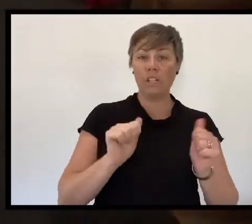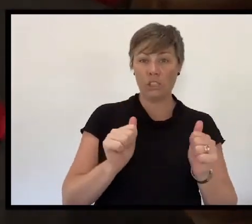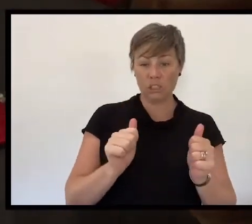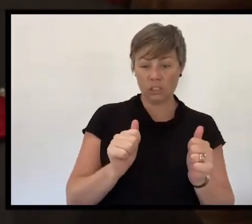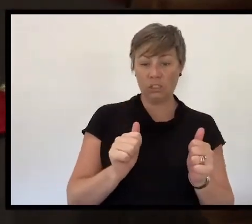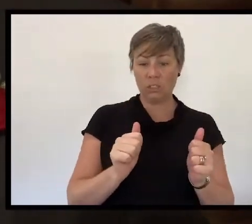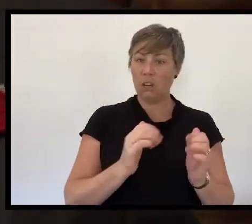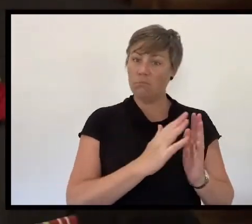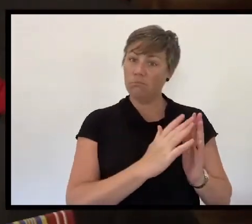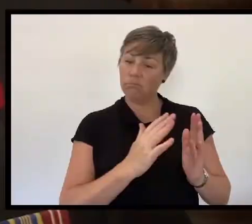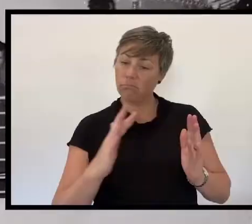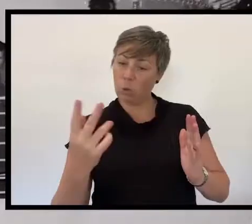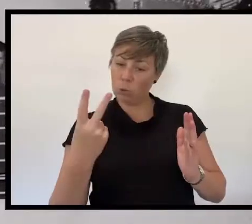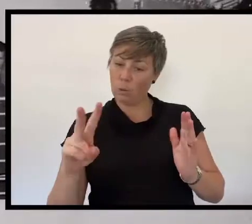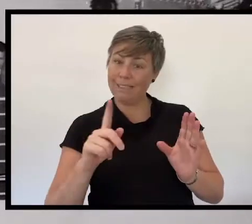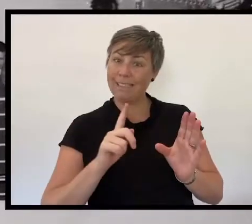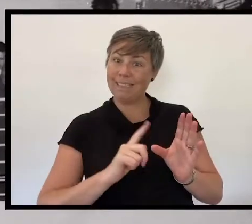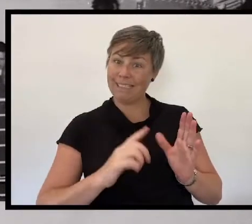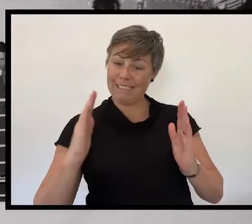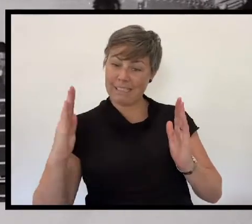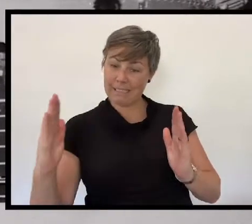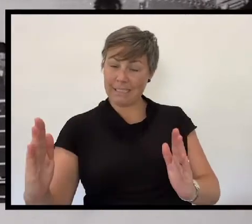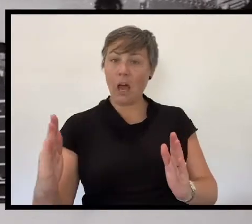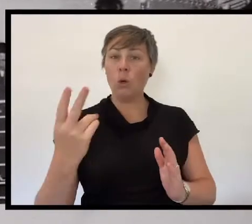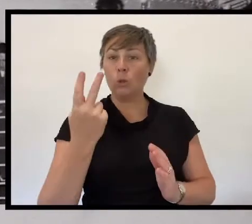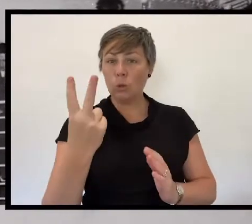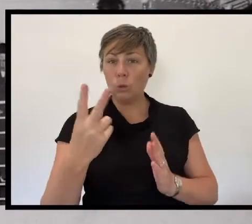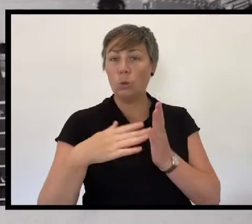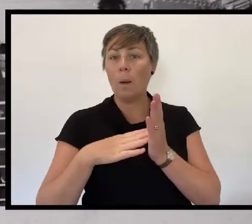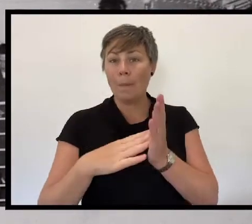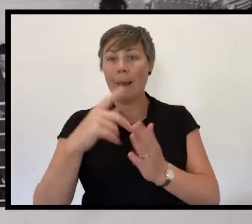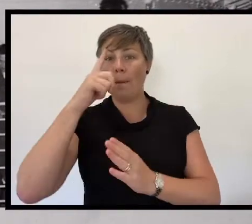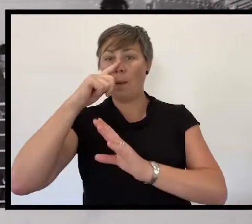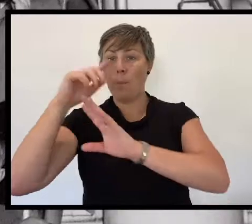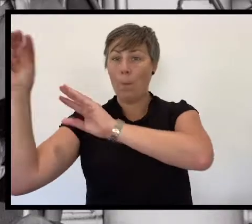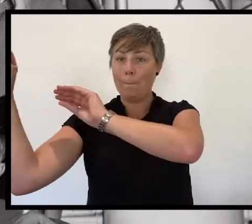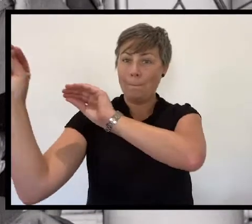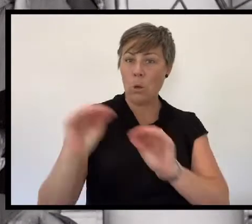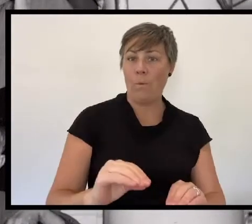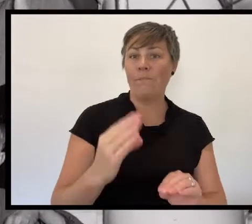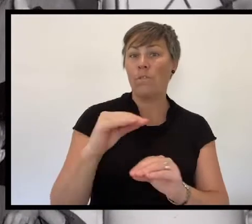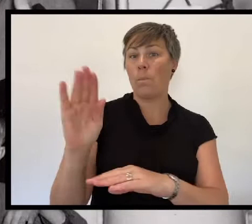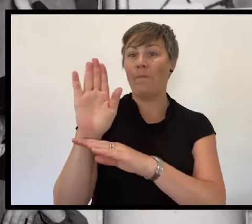two million people came to call Australia home. Some displaced,